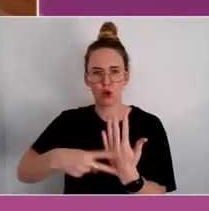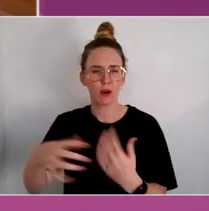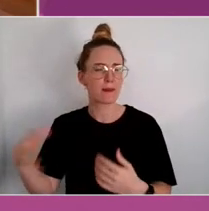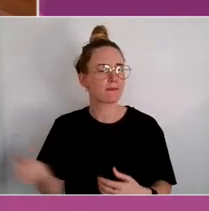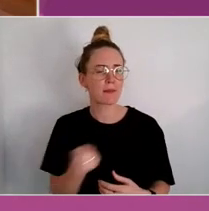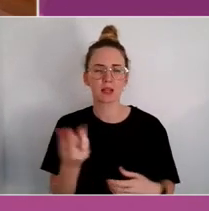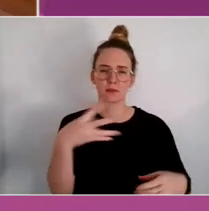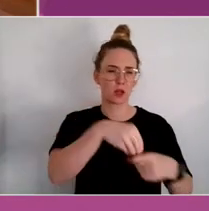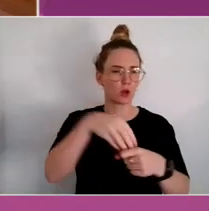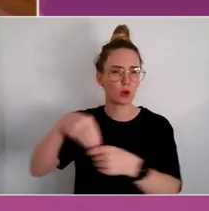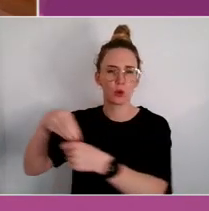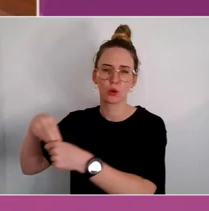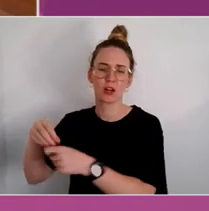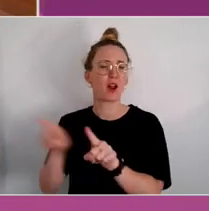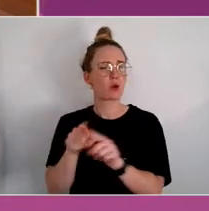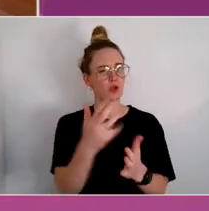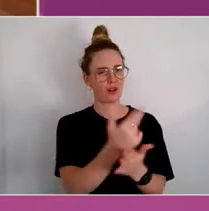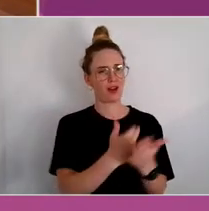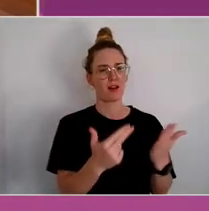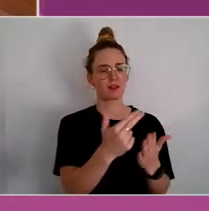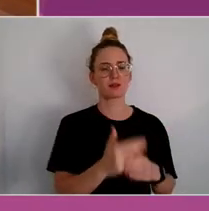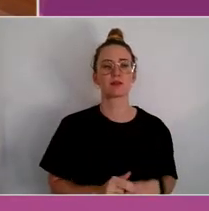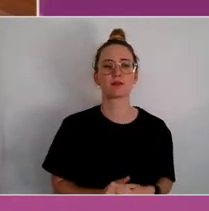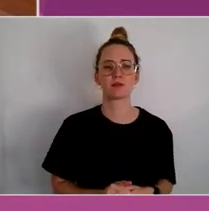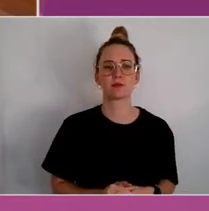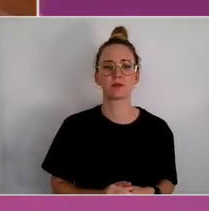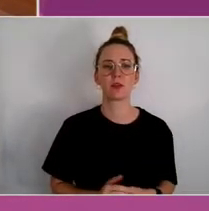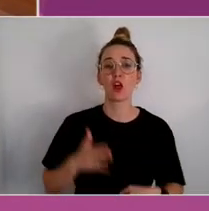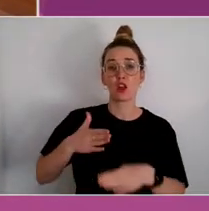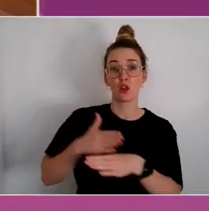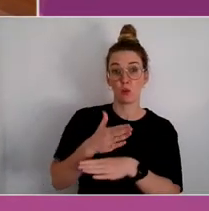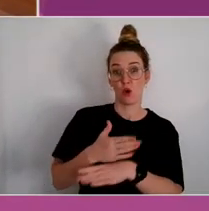So, the work has mainly been done by an Indigenous researcher, Dr Ray Lovett.